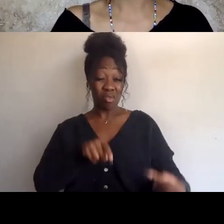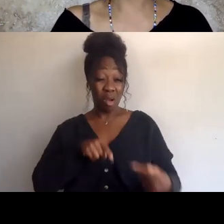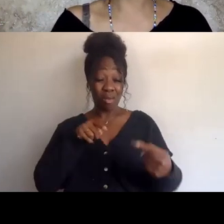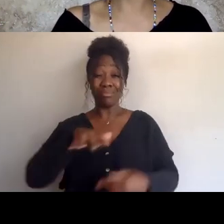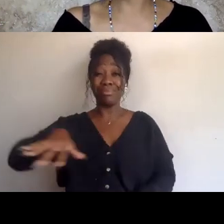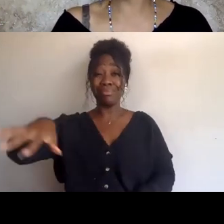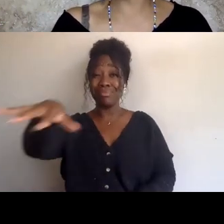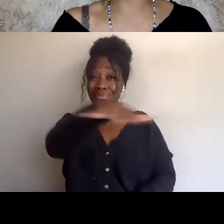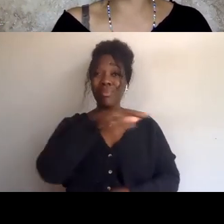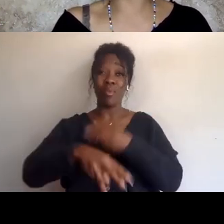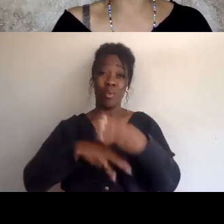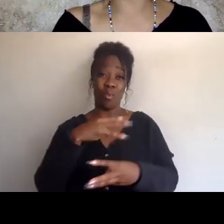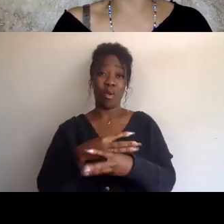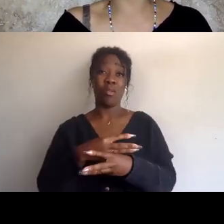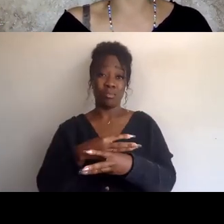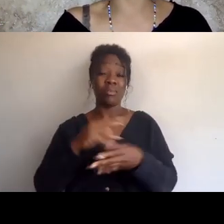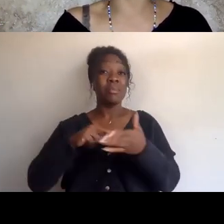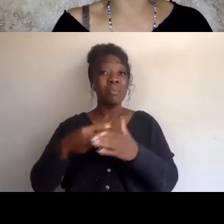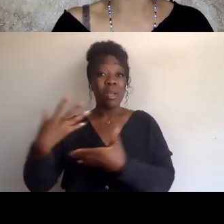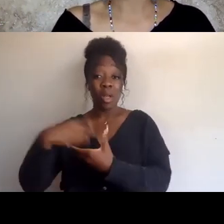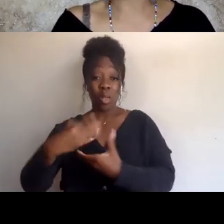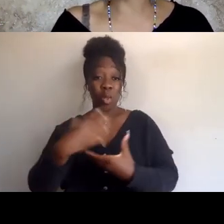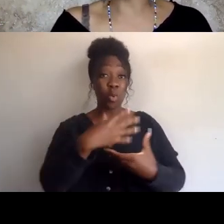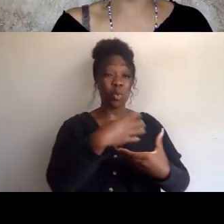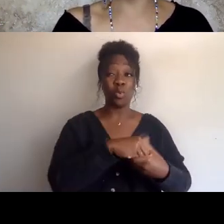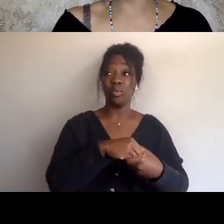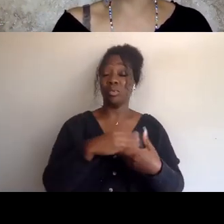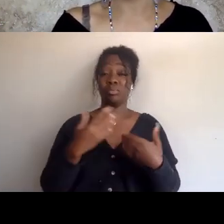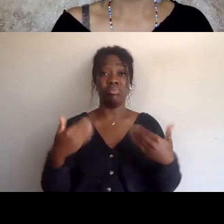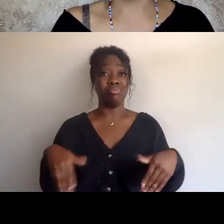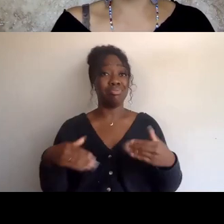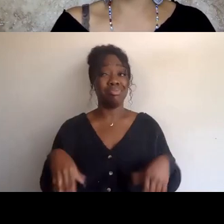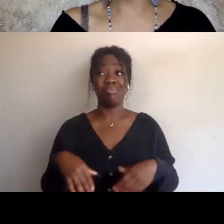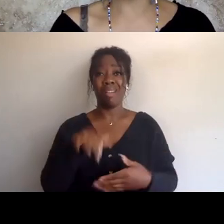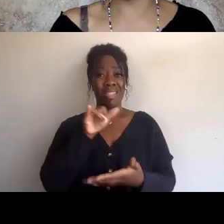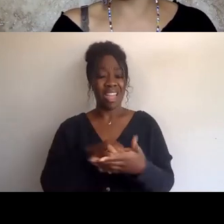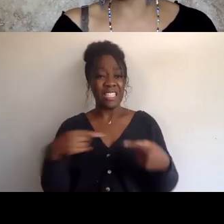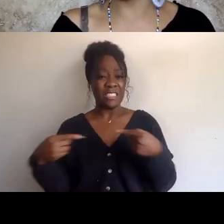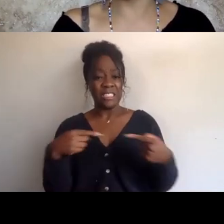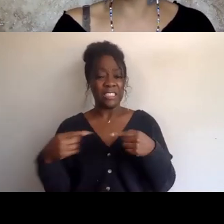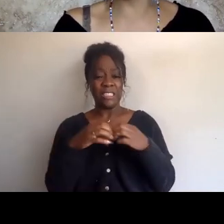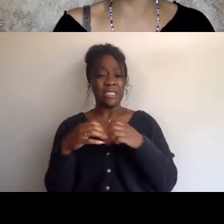so it includes absolutely the fight against white supremacy in this country,